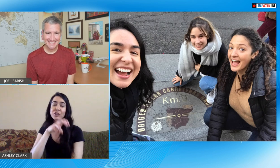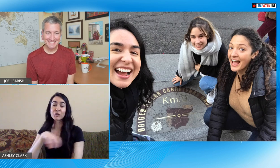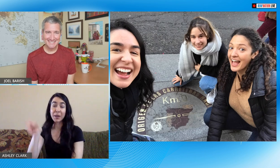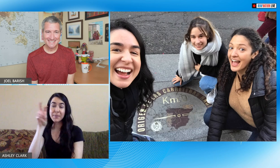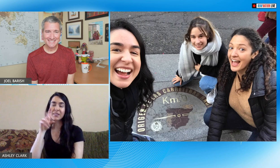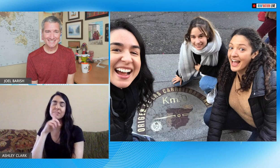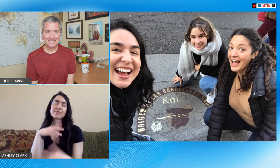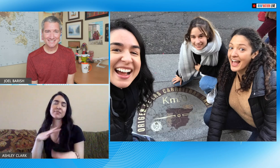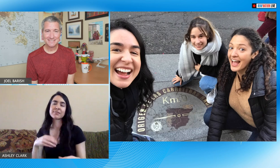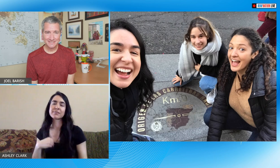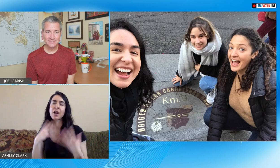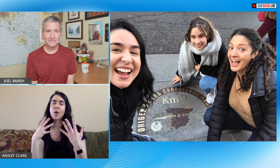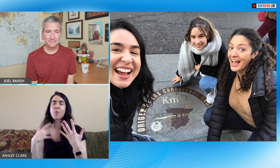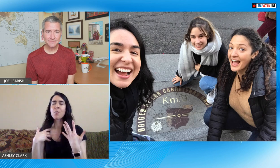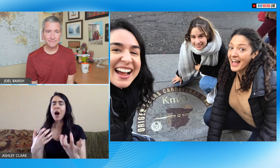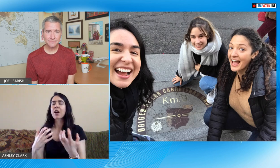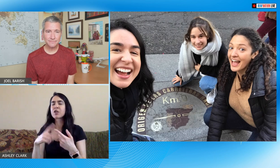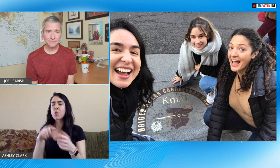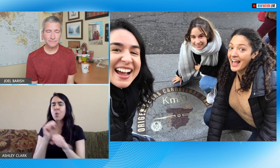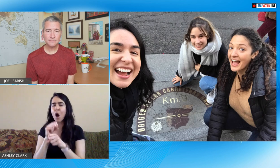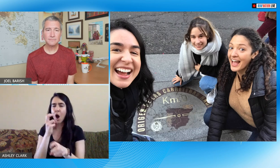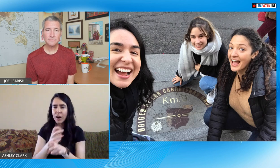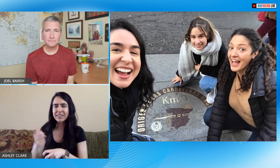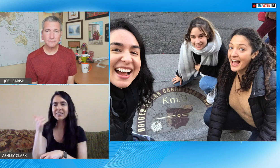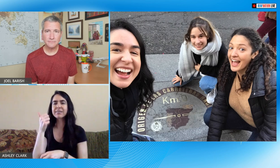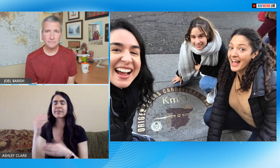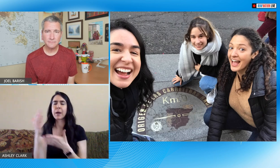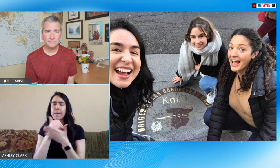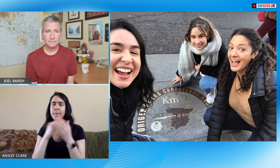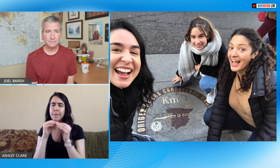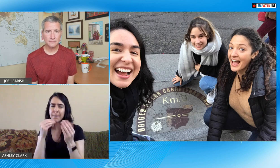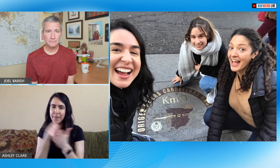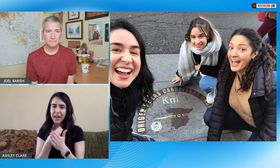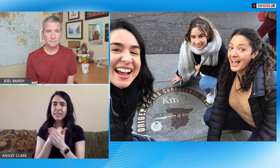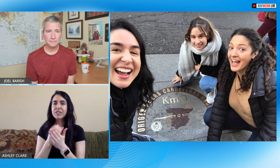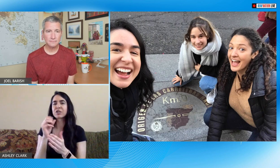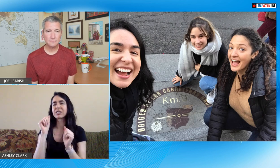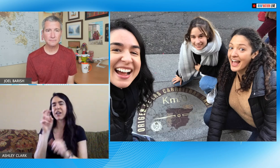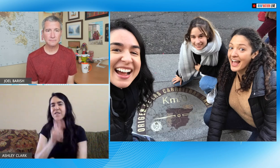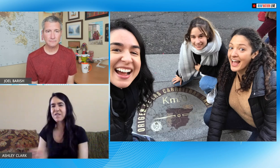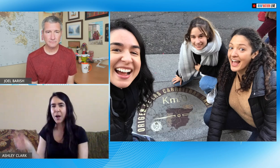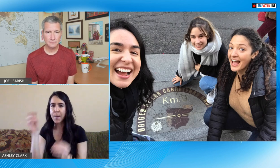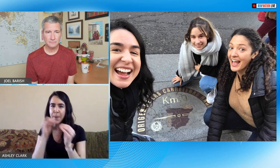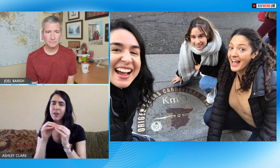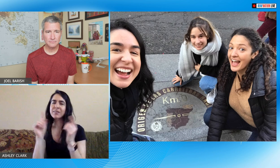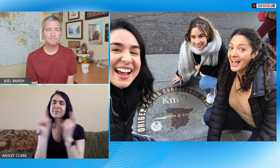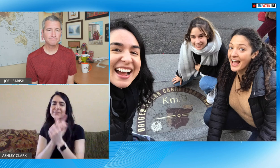to learn more personally but that trip was so inspiring it inspires me to want